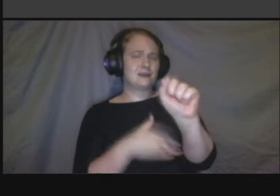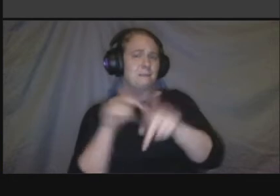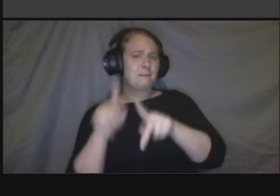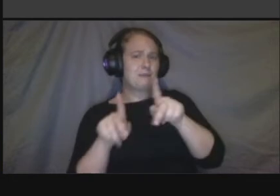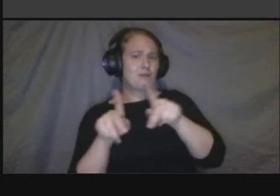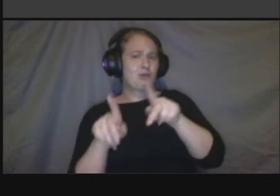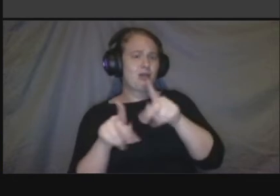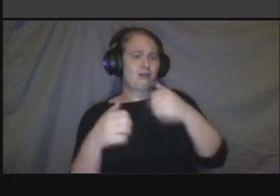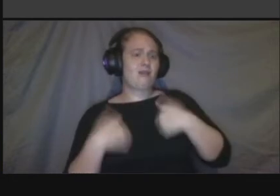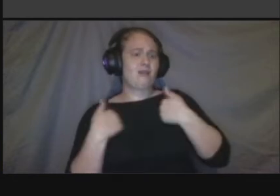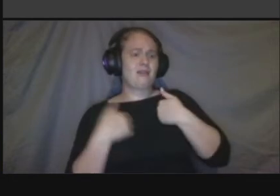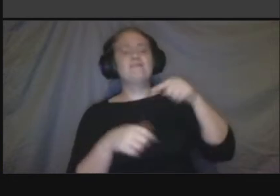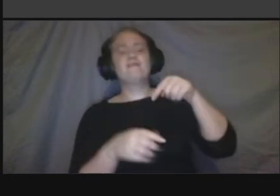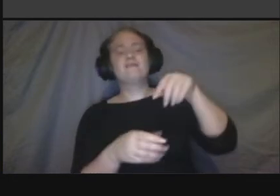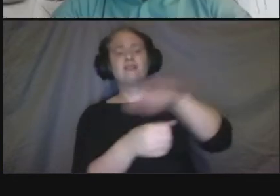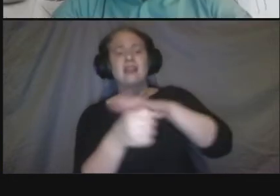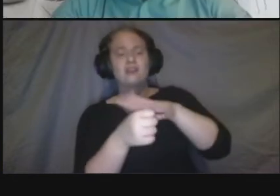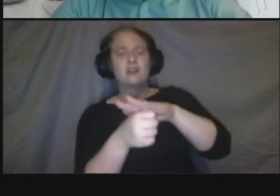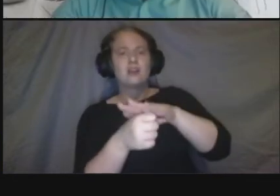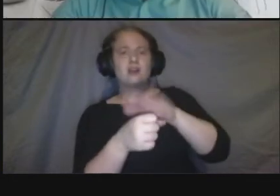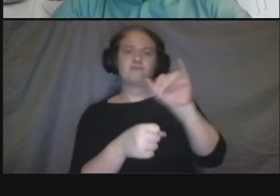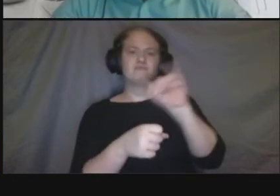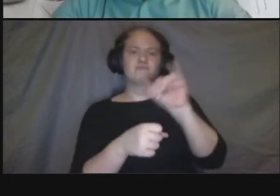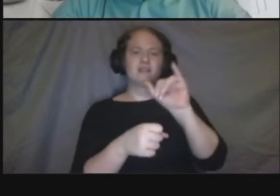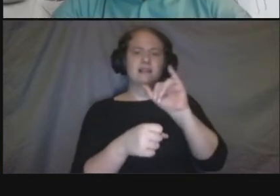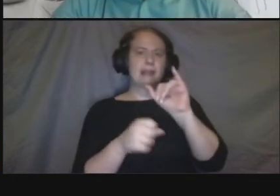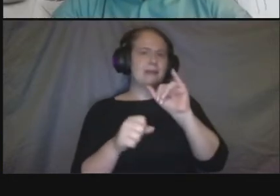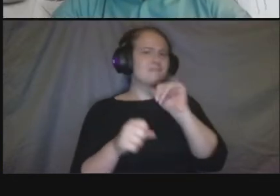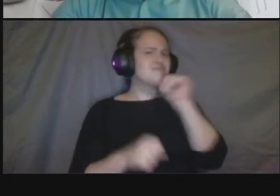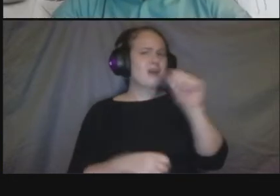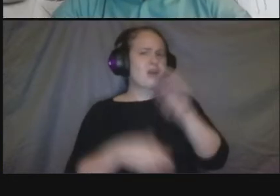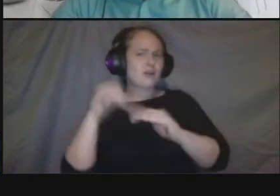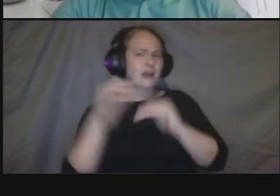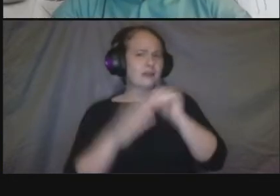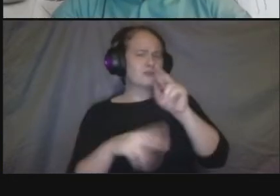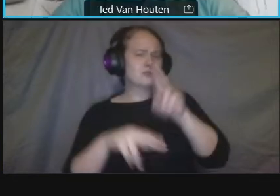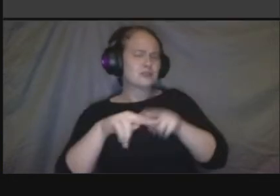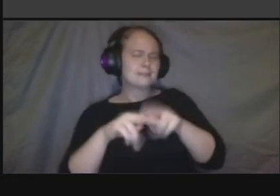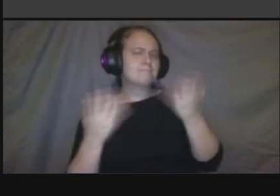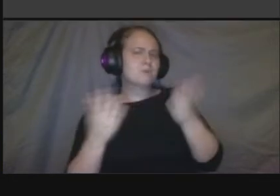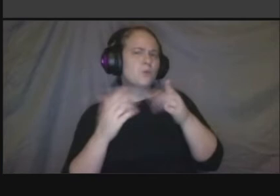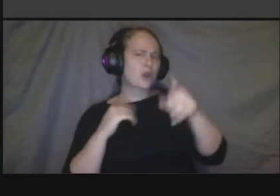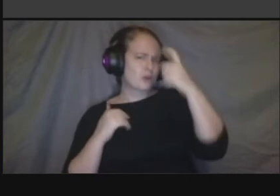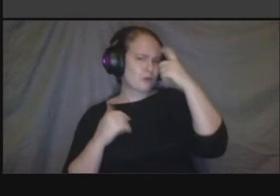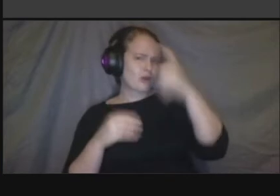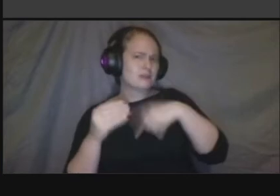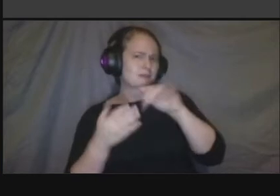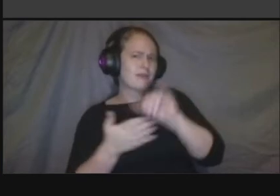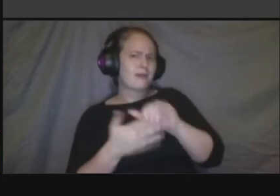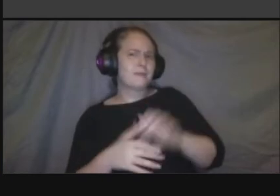um well i think we would want to put in things that are uh standard materials um so